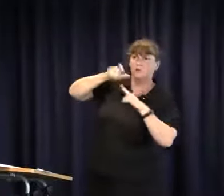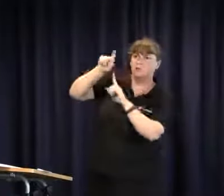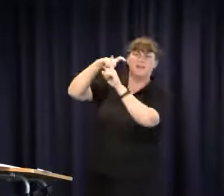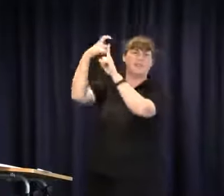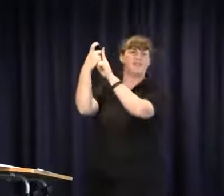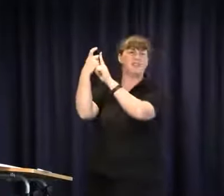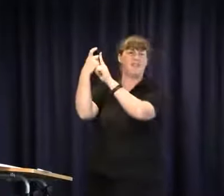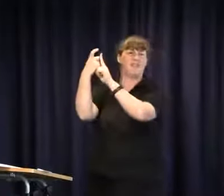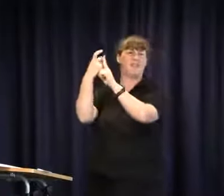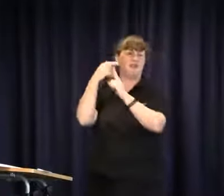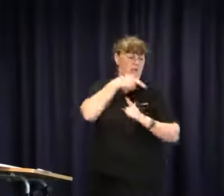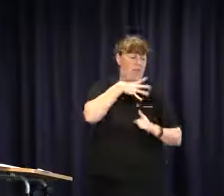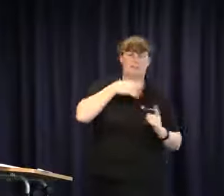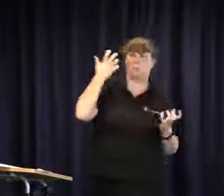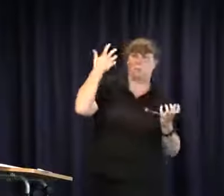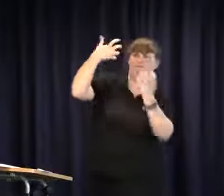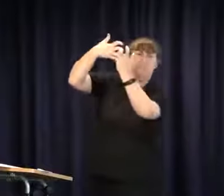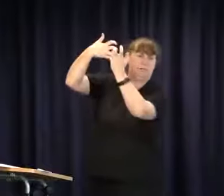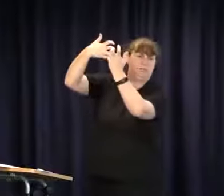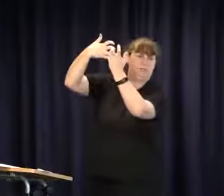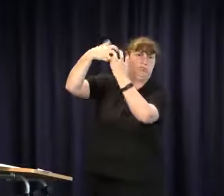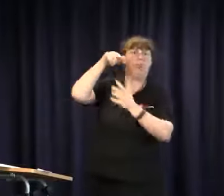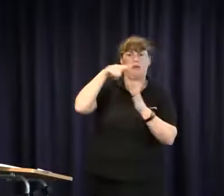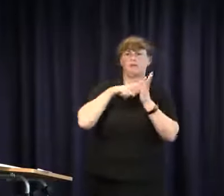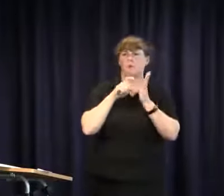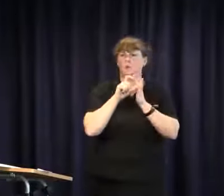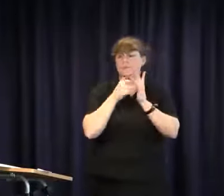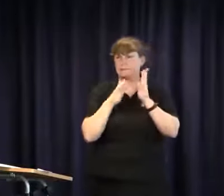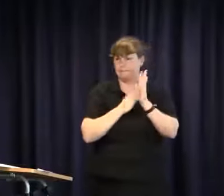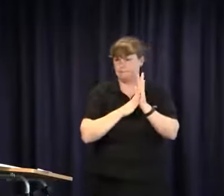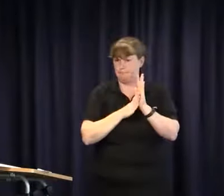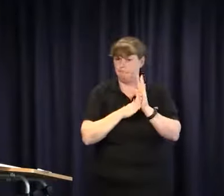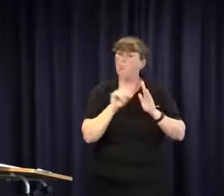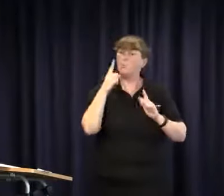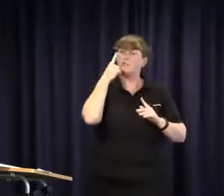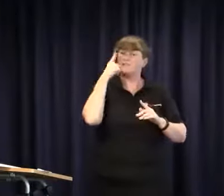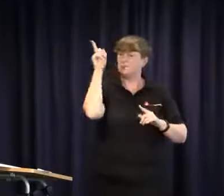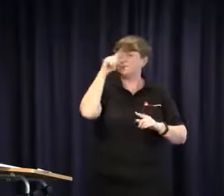people, to understand our culture and language and norms but what is imposed on us is that